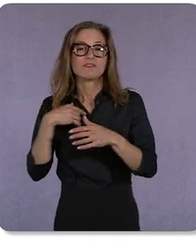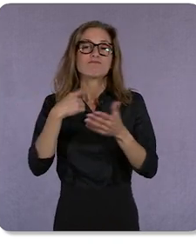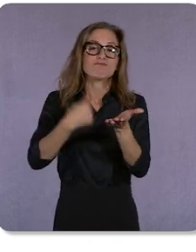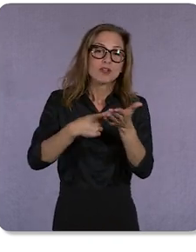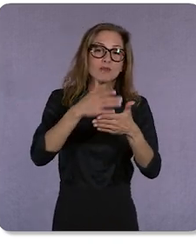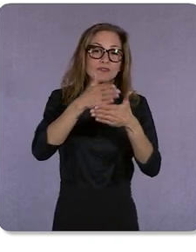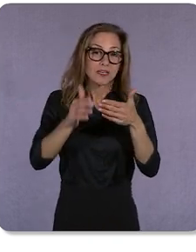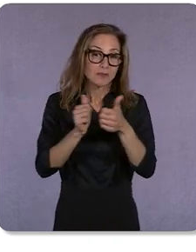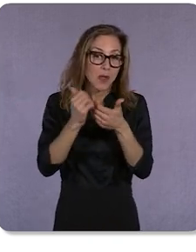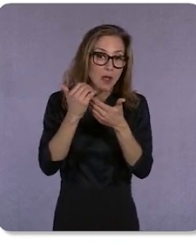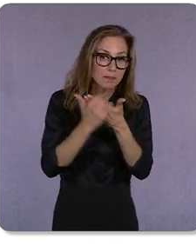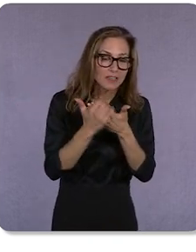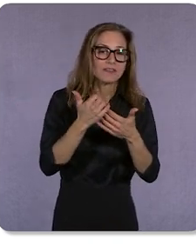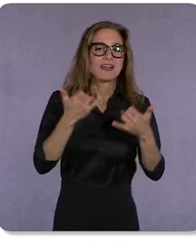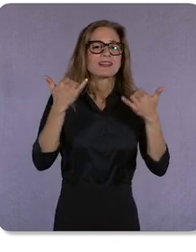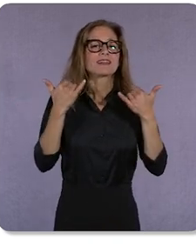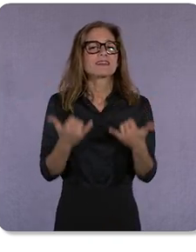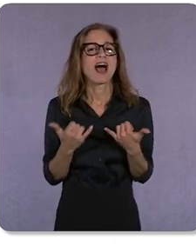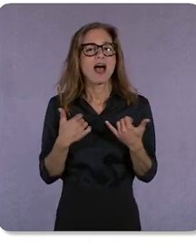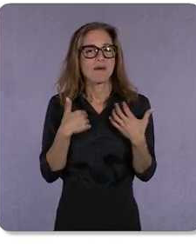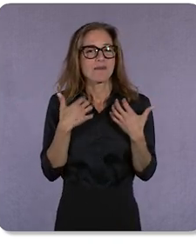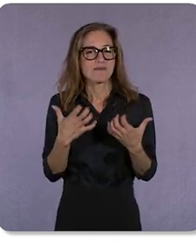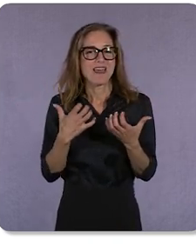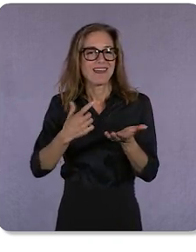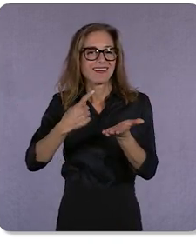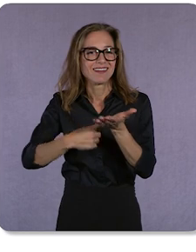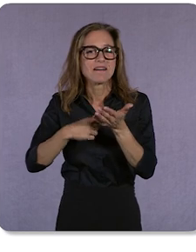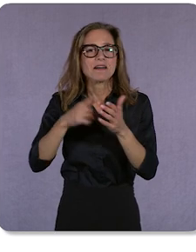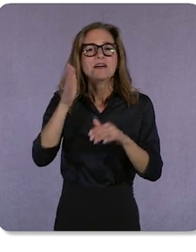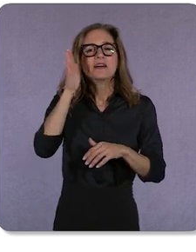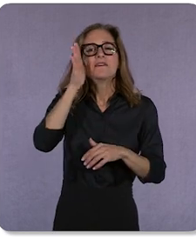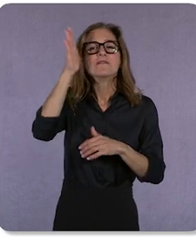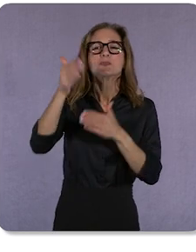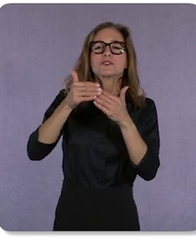Now I’d like to discuss how we build the future, by building resilience for tomorrow.